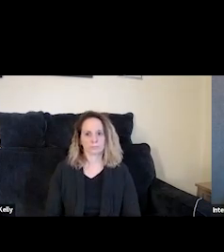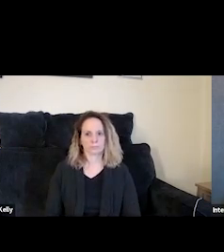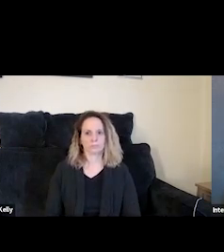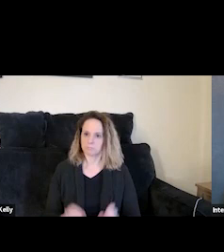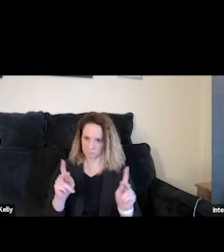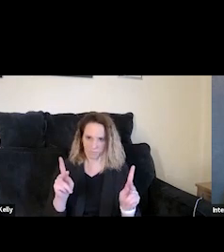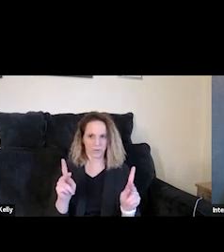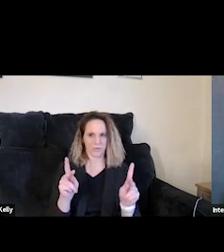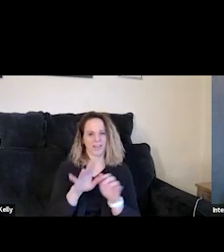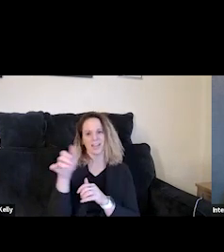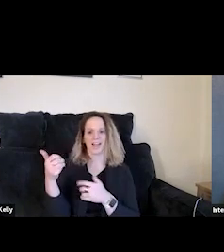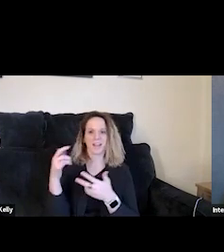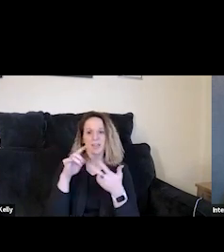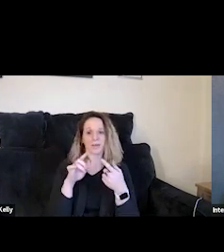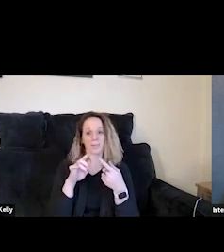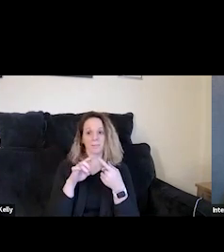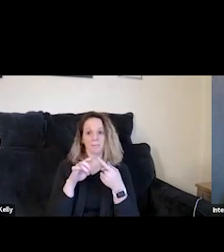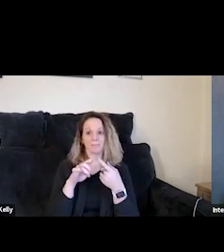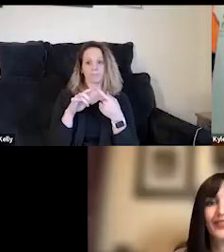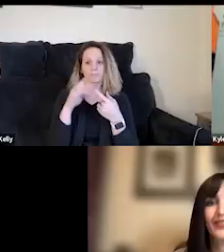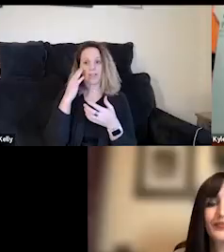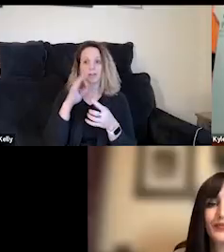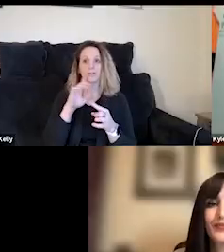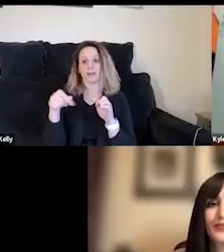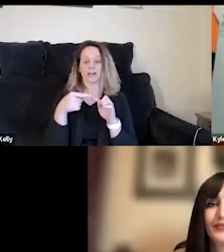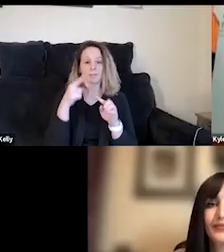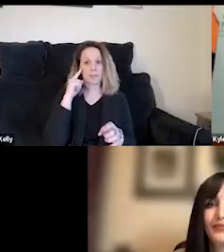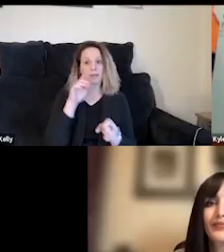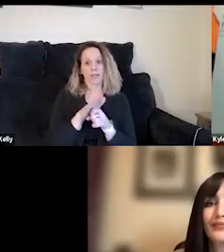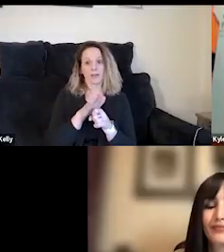Another is I know we've talked a little bit about the guaranteed income support that we provide,